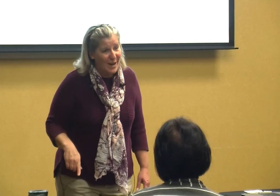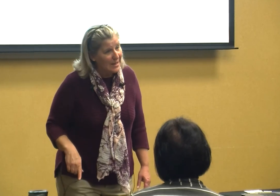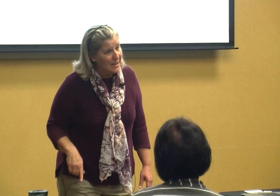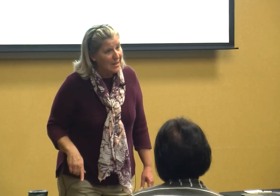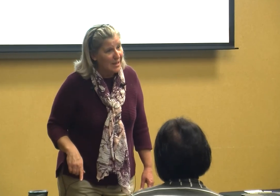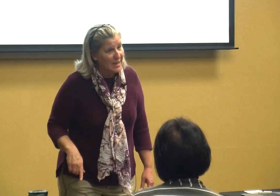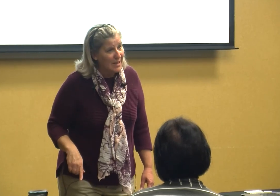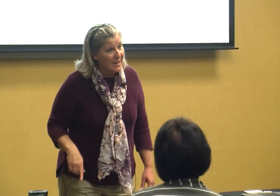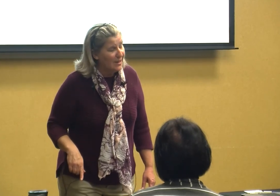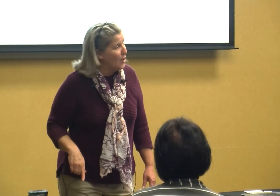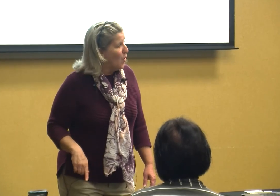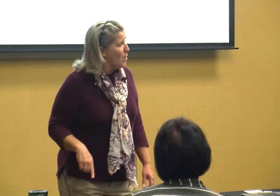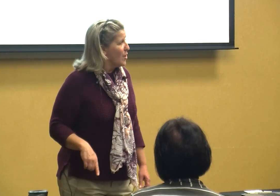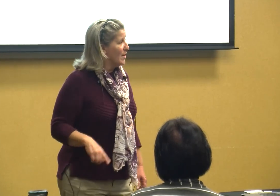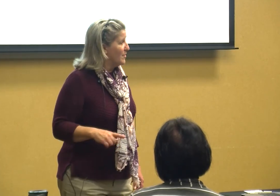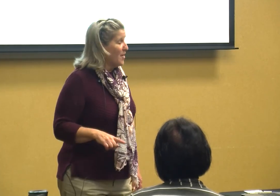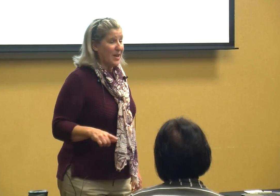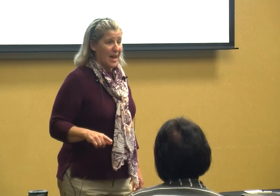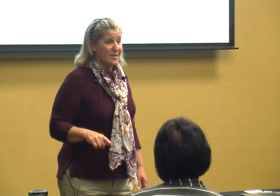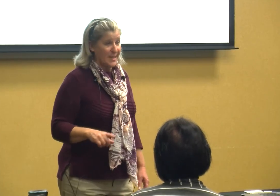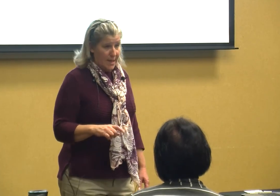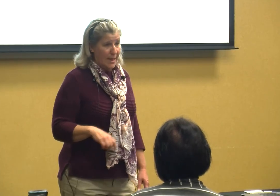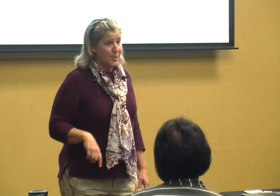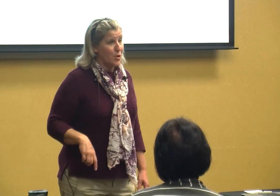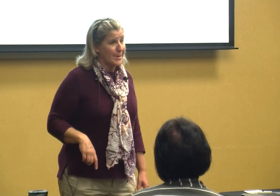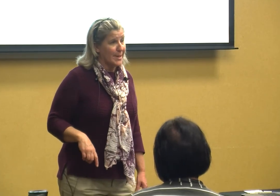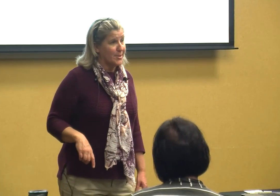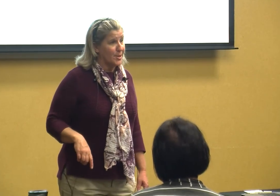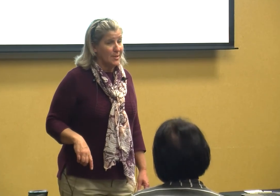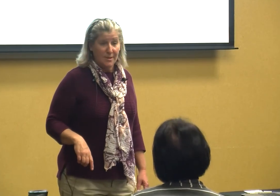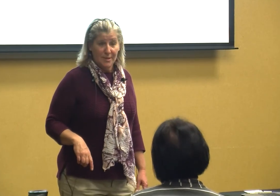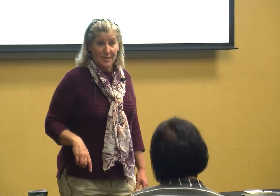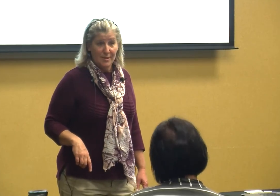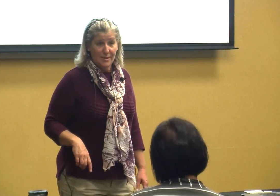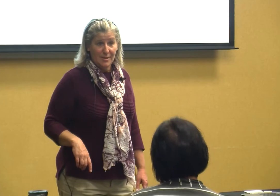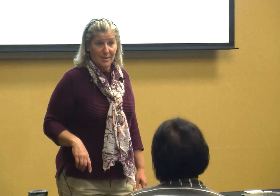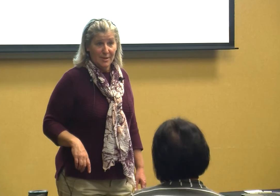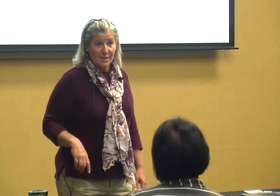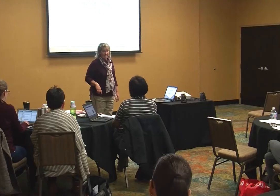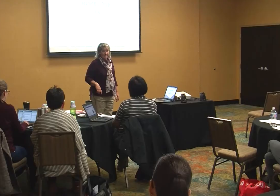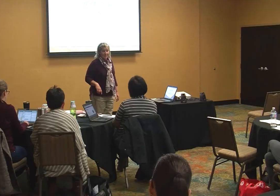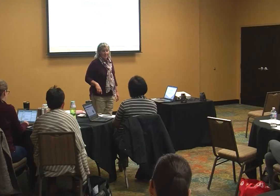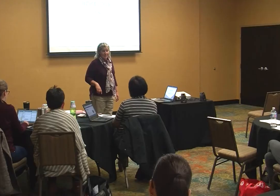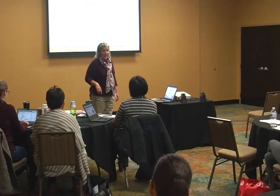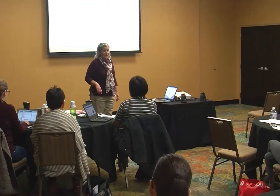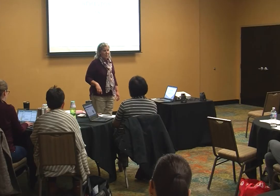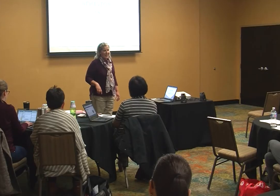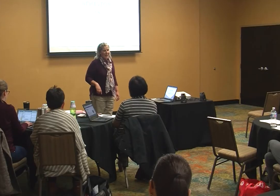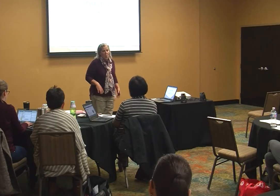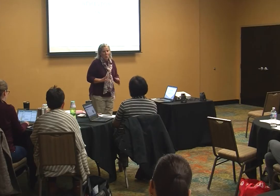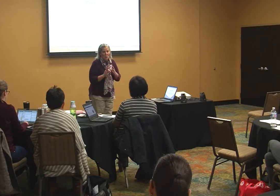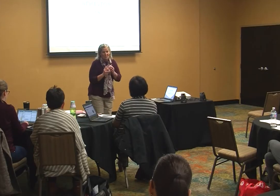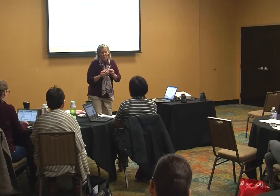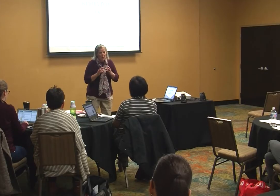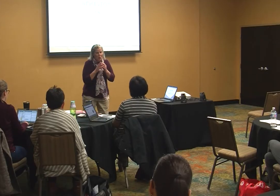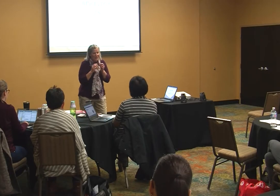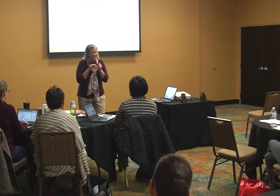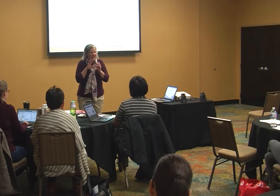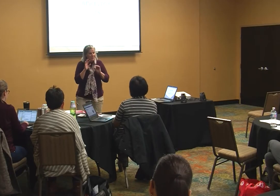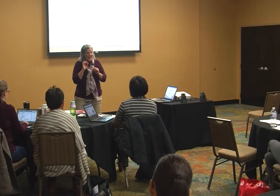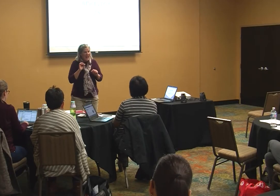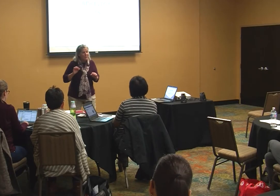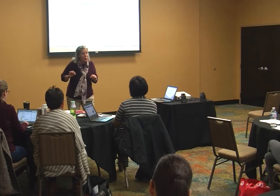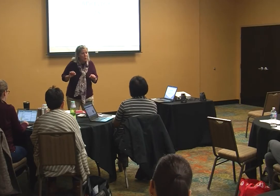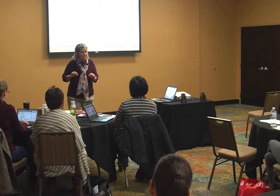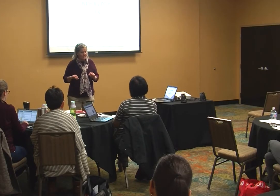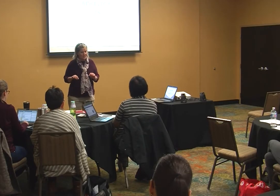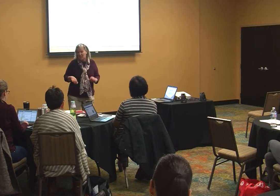or if nothing else you get your attention and then we get oh look they have behavior did you